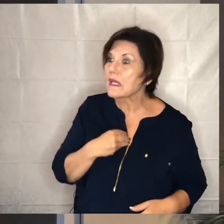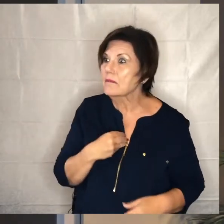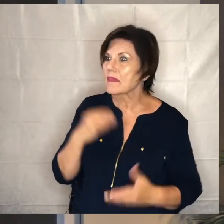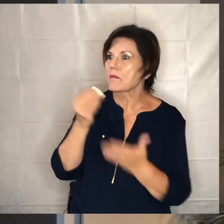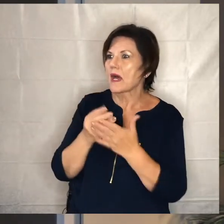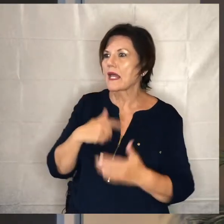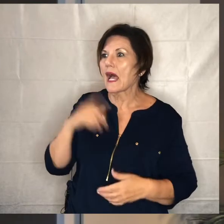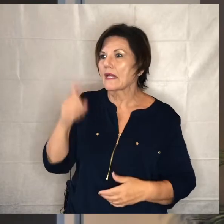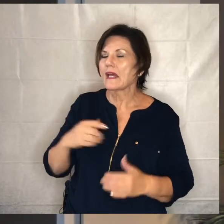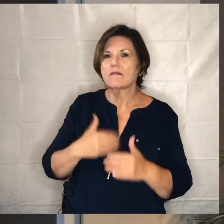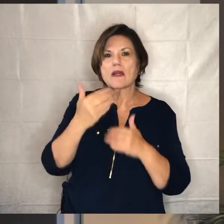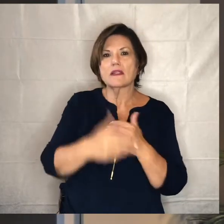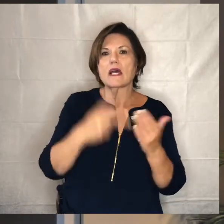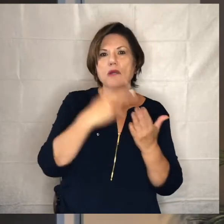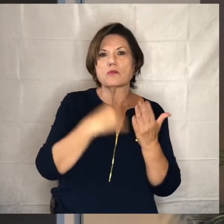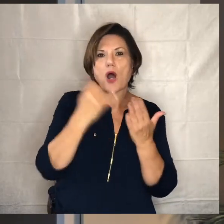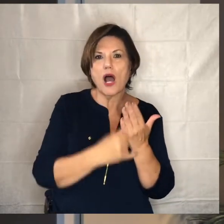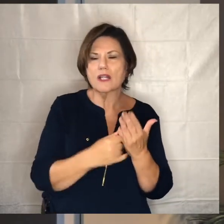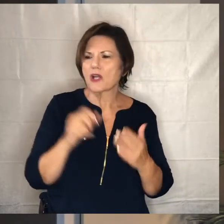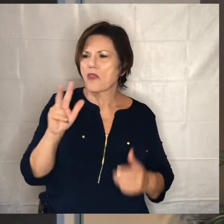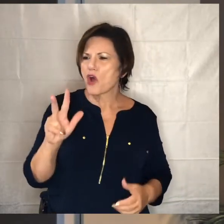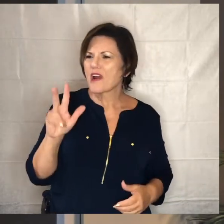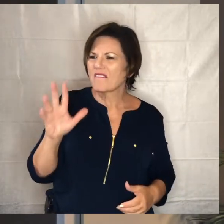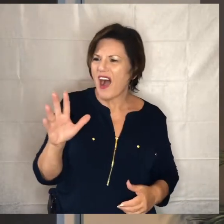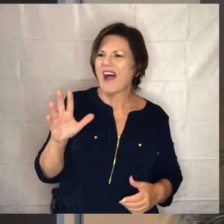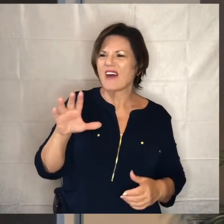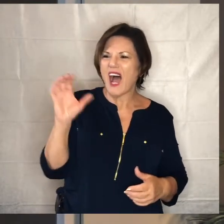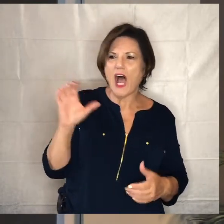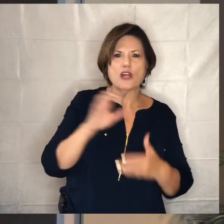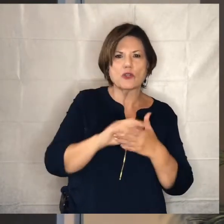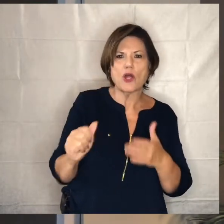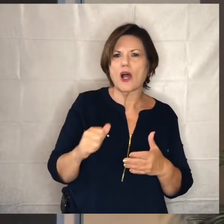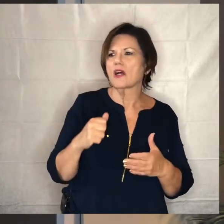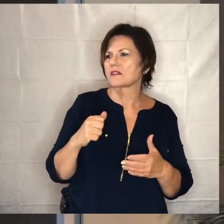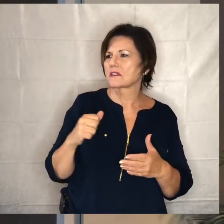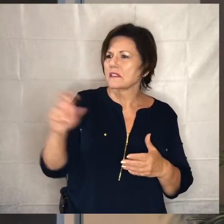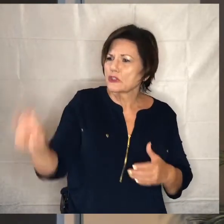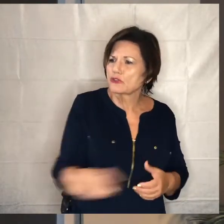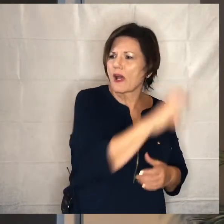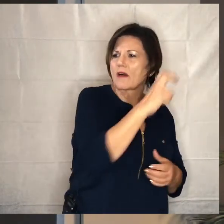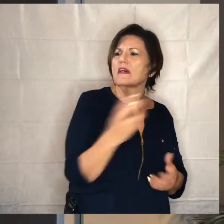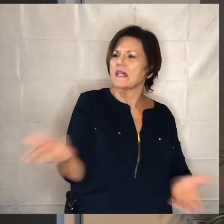need for the next project that we would do thirty five hundred dollars right we could make the transition for 3500 give me 35